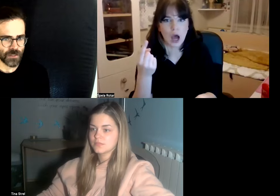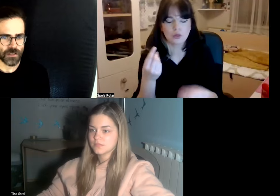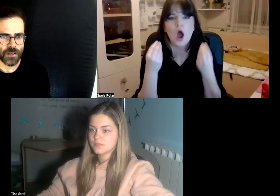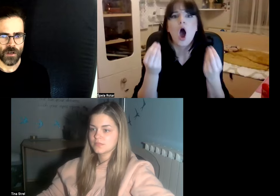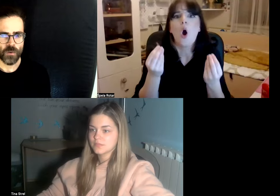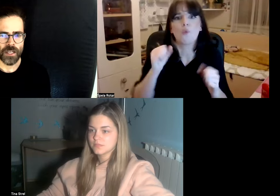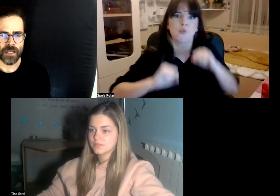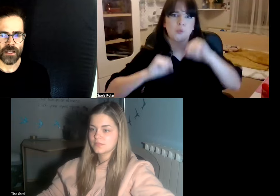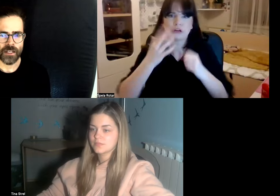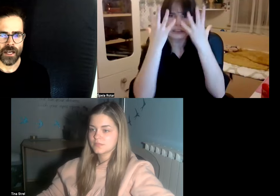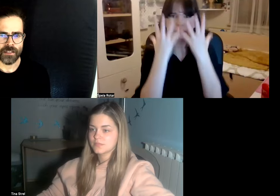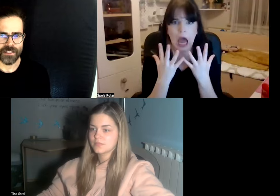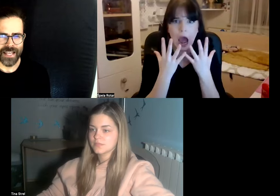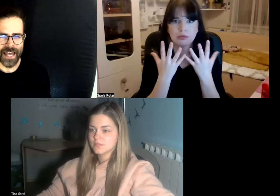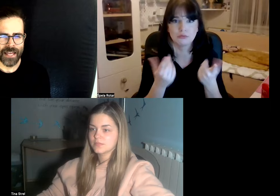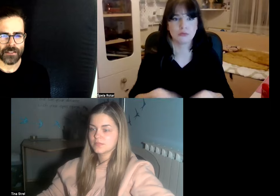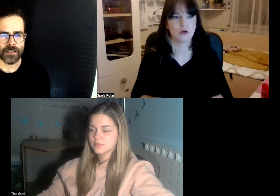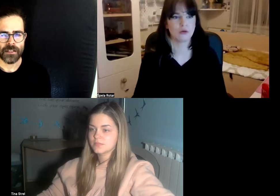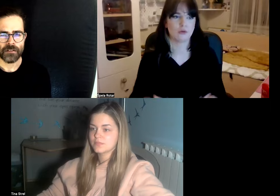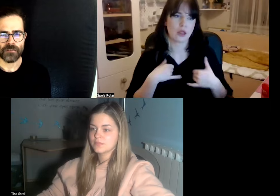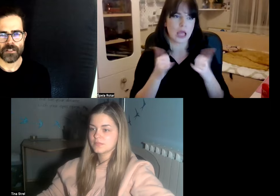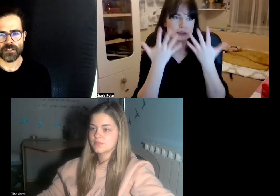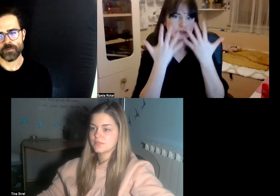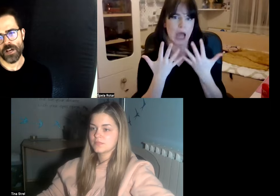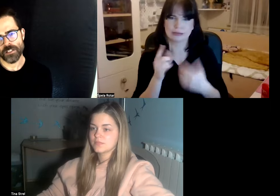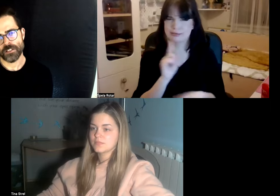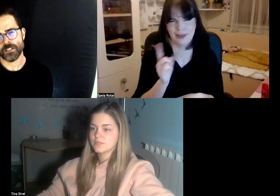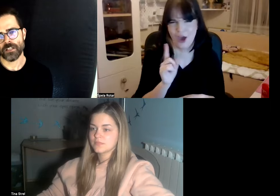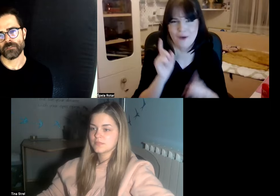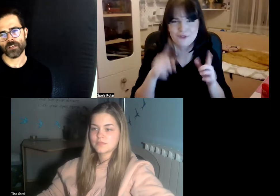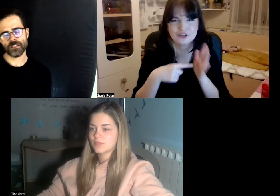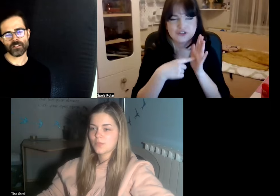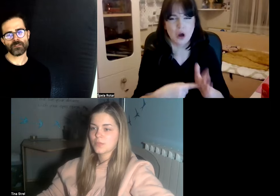we can understand facial expressions and facial